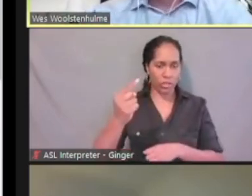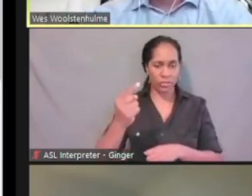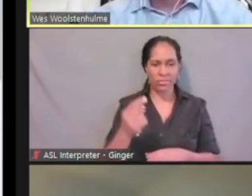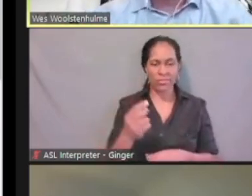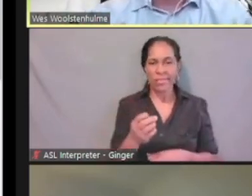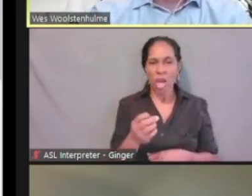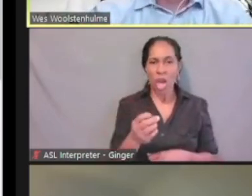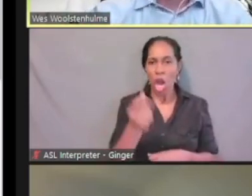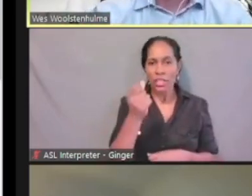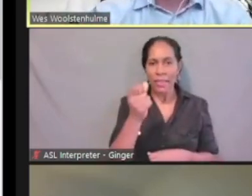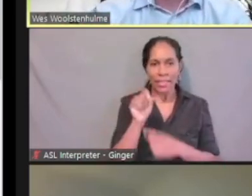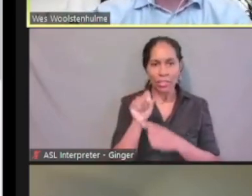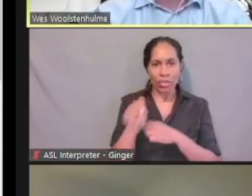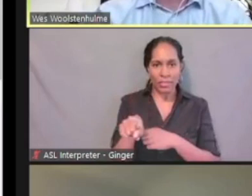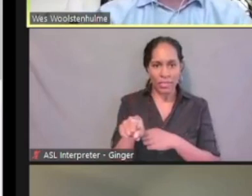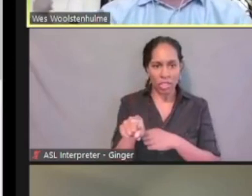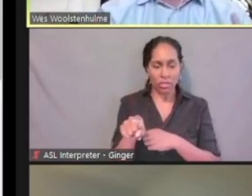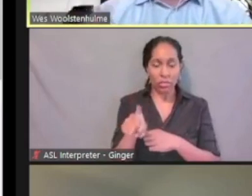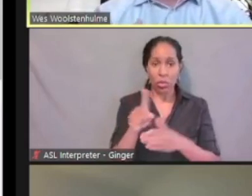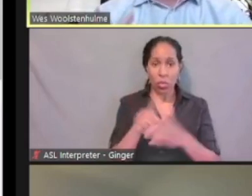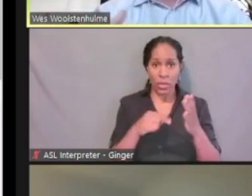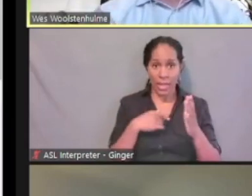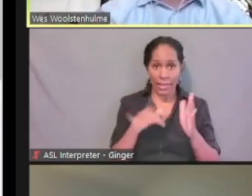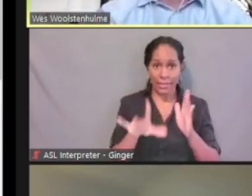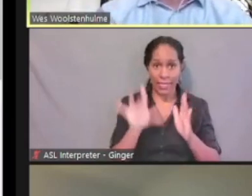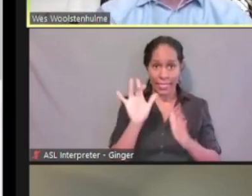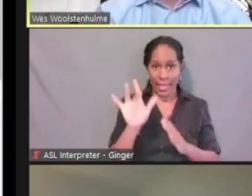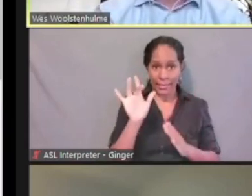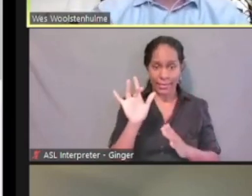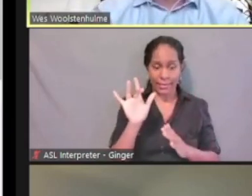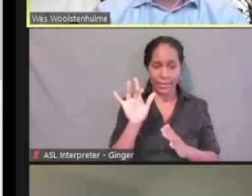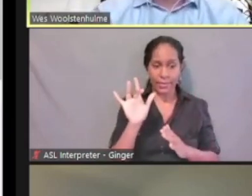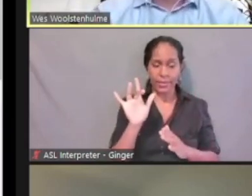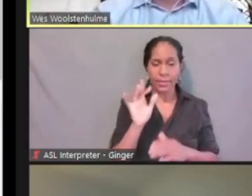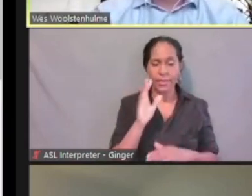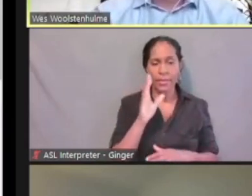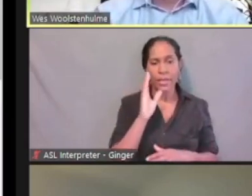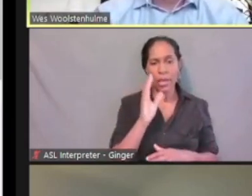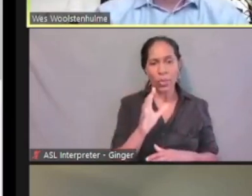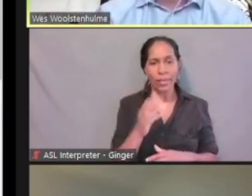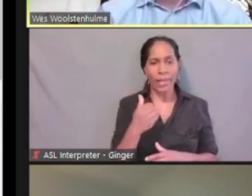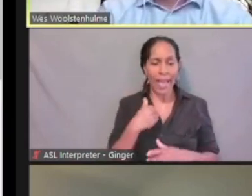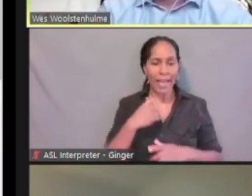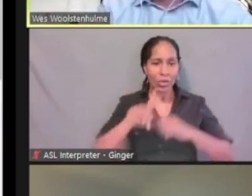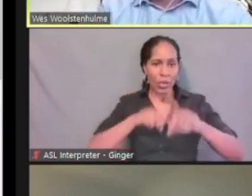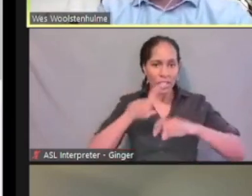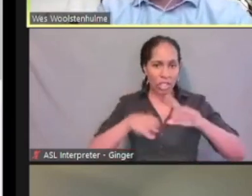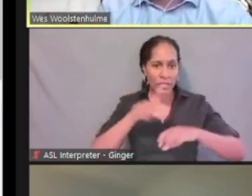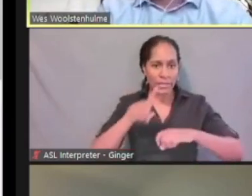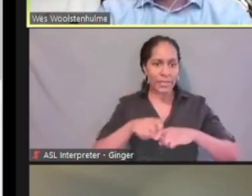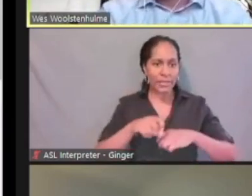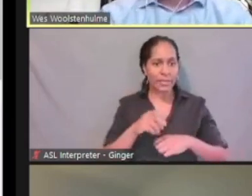where based upon what I select it'll either include questions or exclude questions